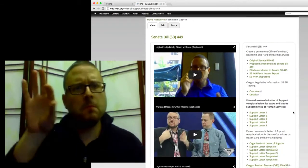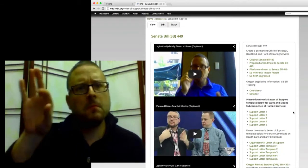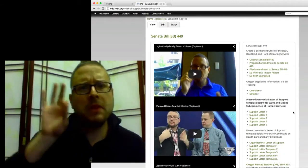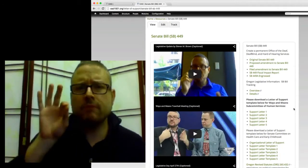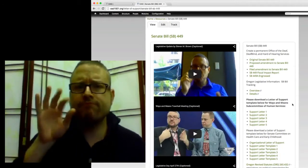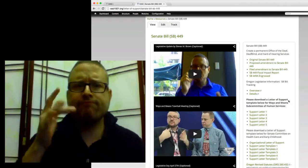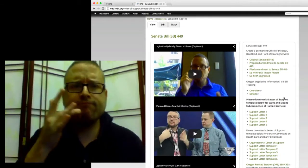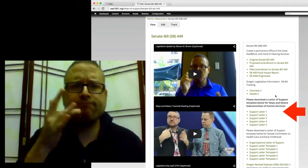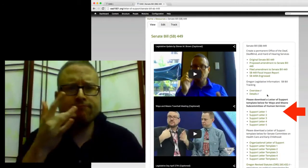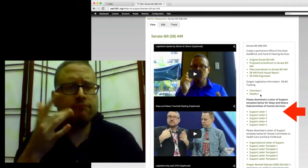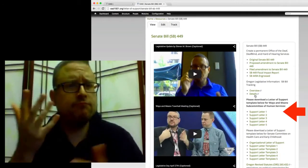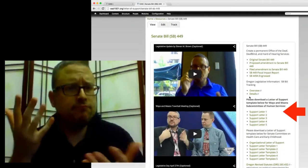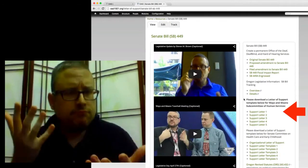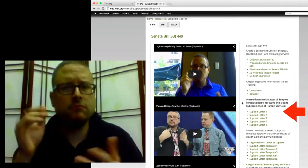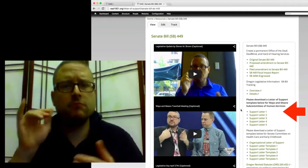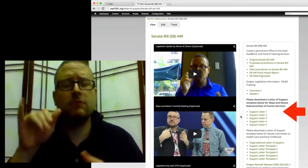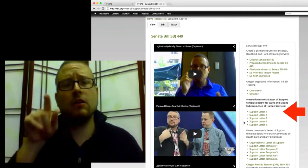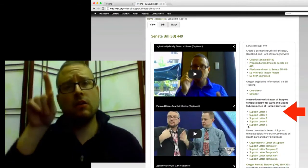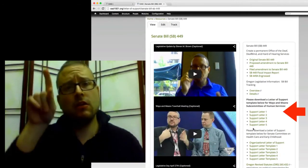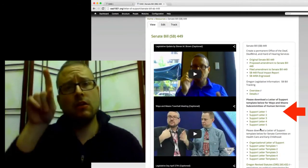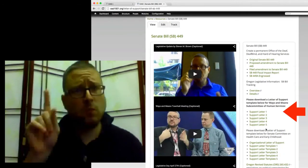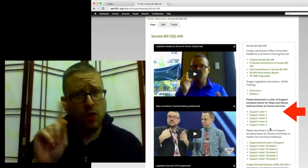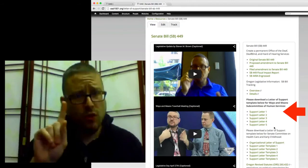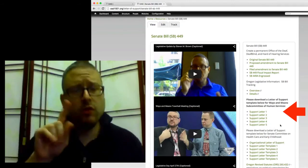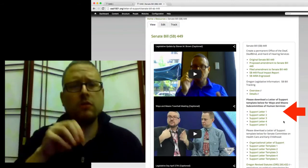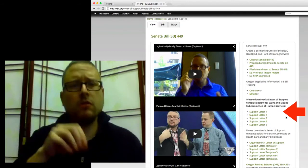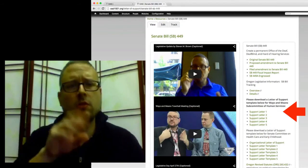You can choose your preferred template